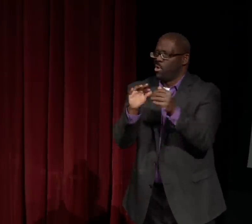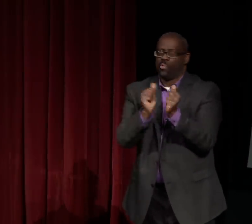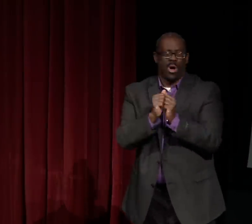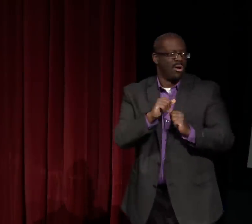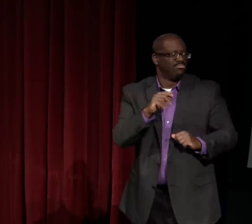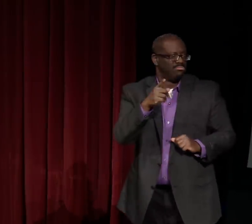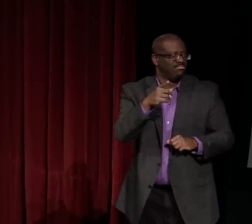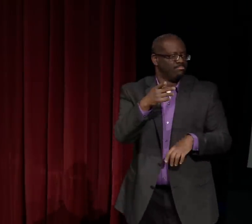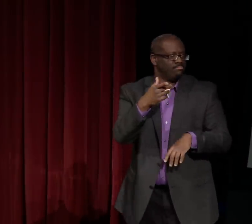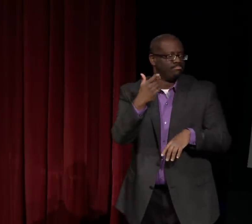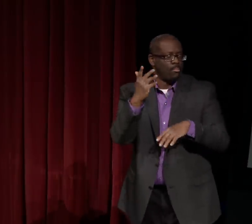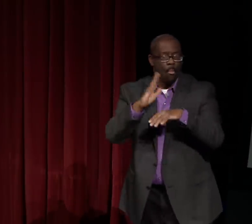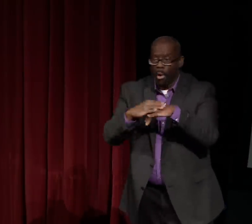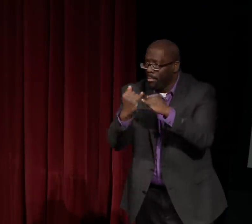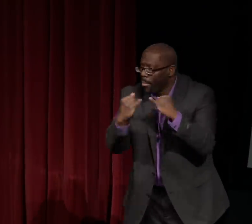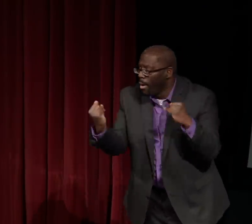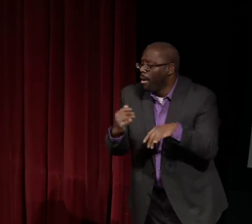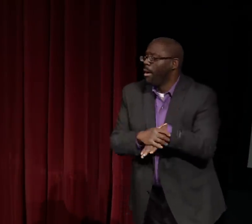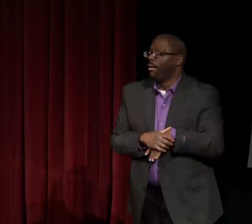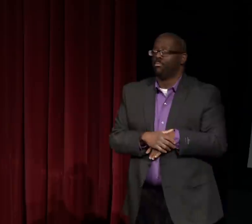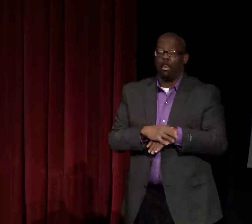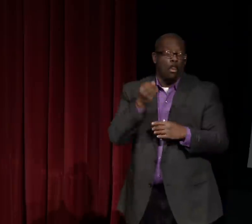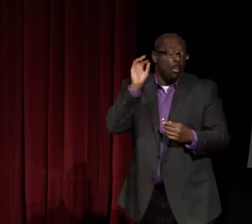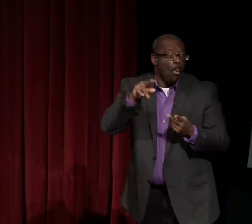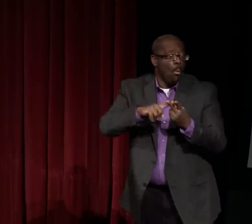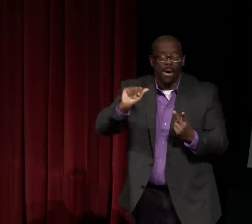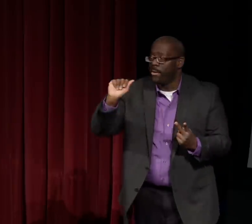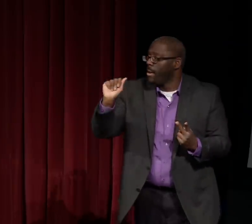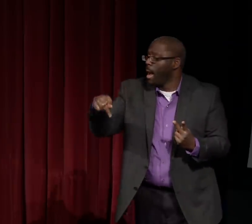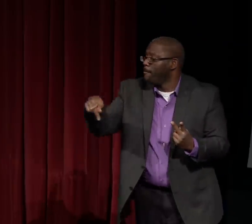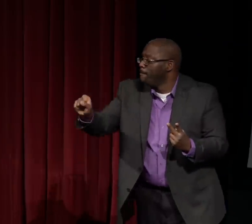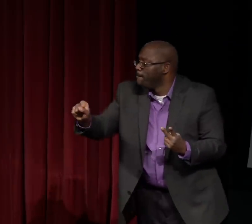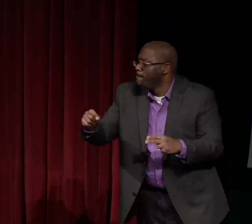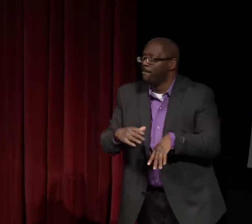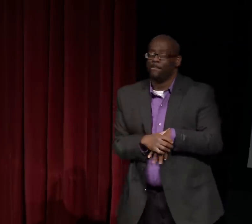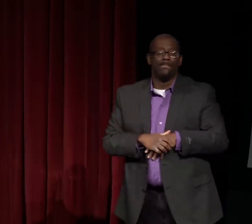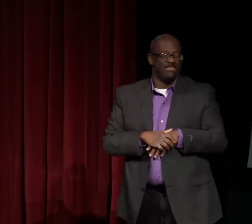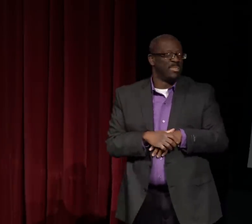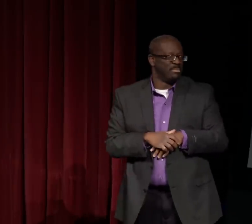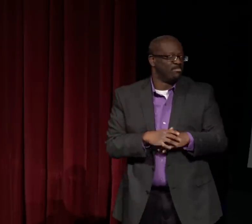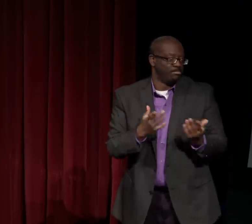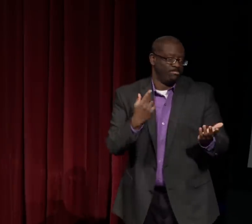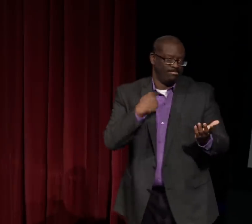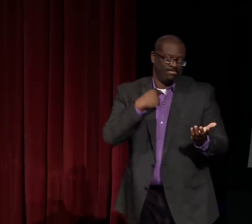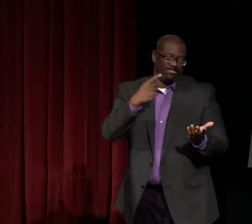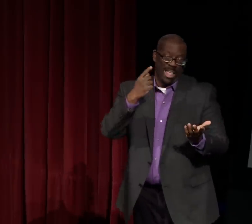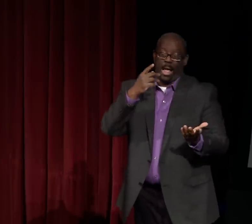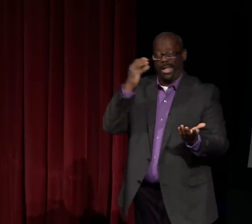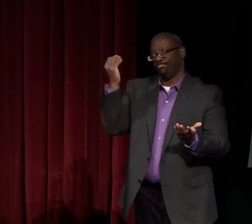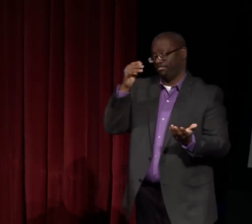We wanted to ride that wave and make sure that our information was available online